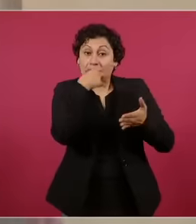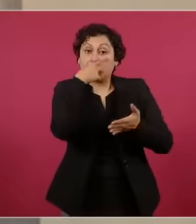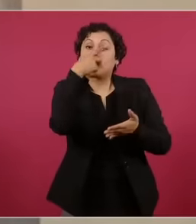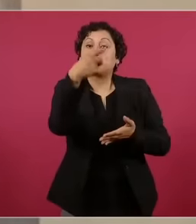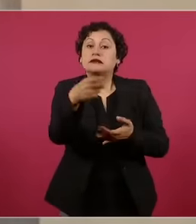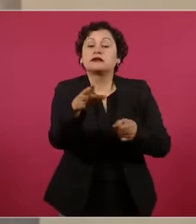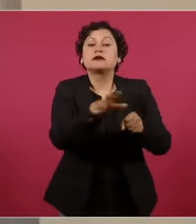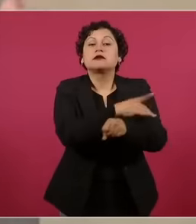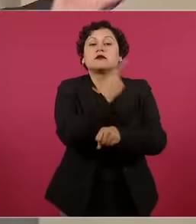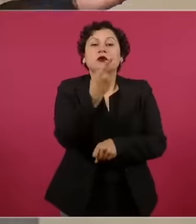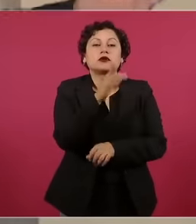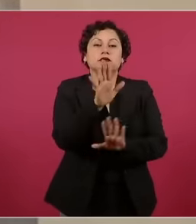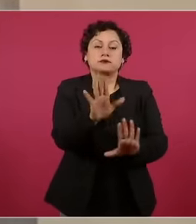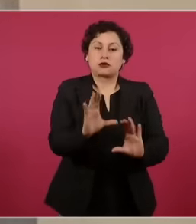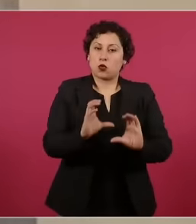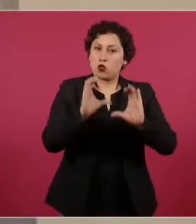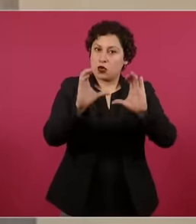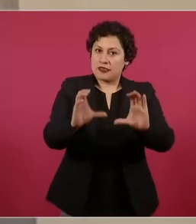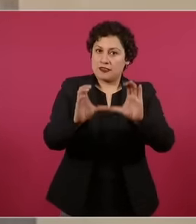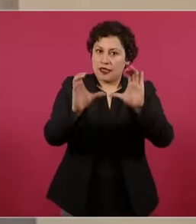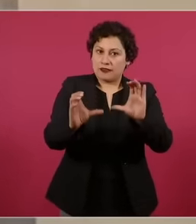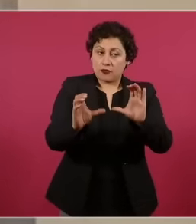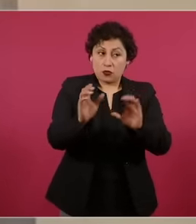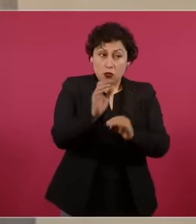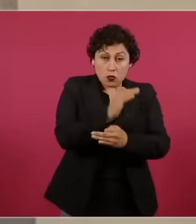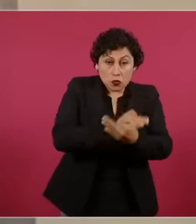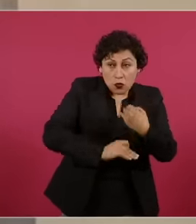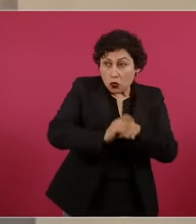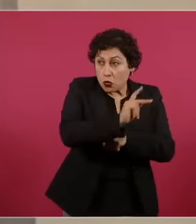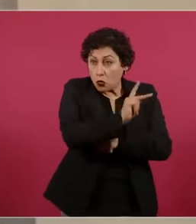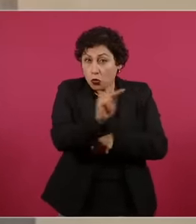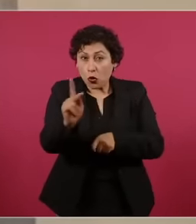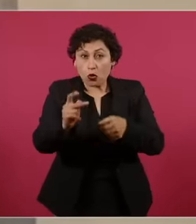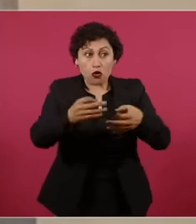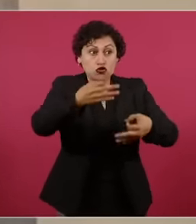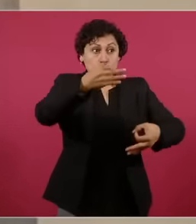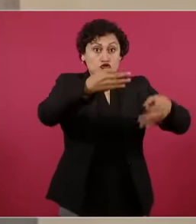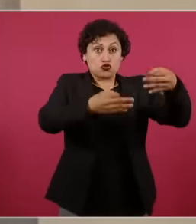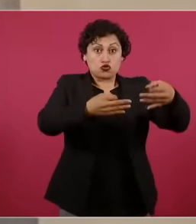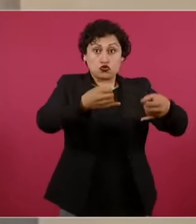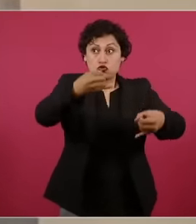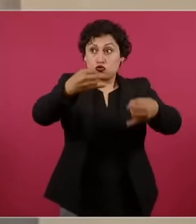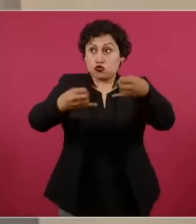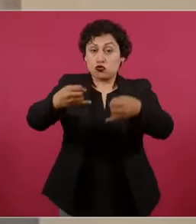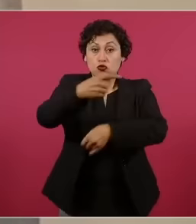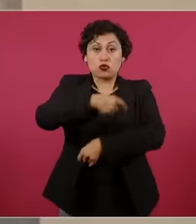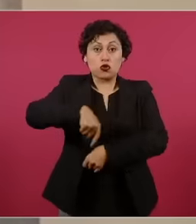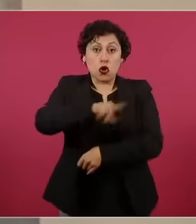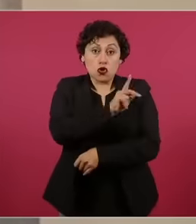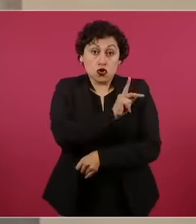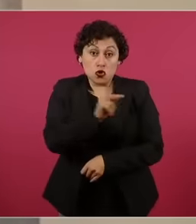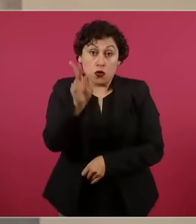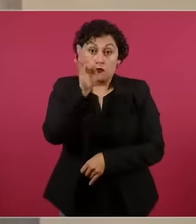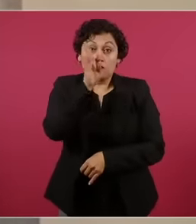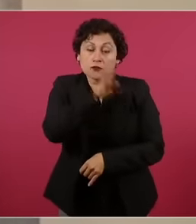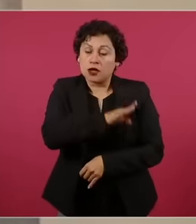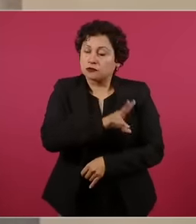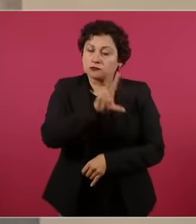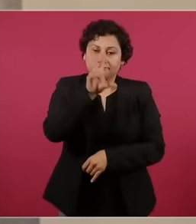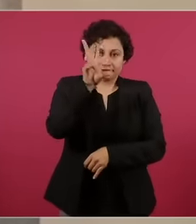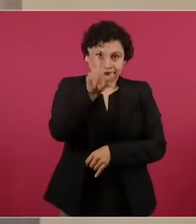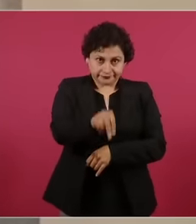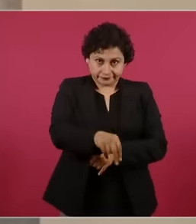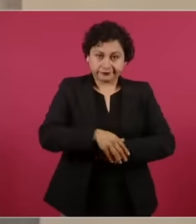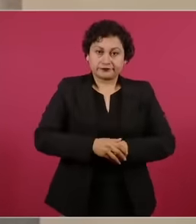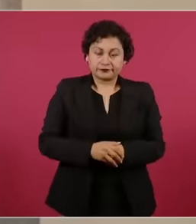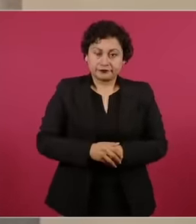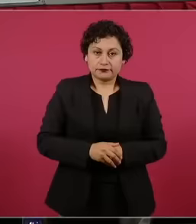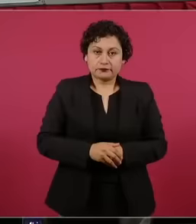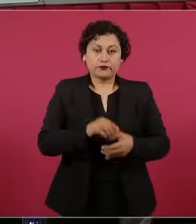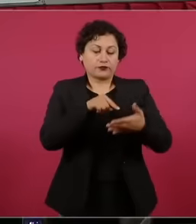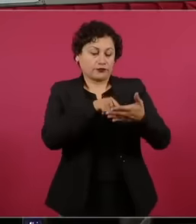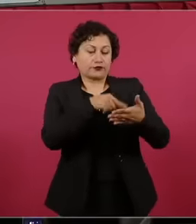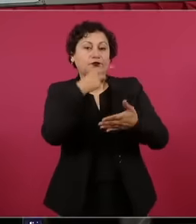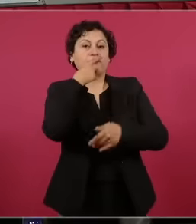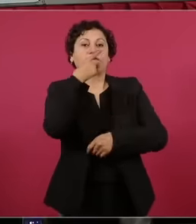are dishonest and it was the sixth district judge in Boca del Río